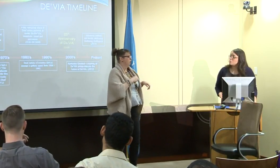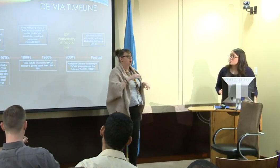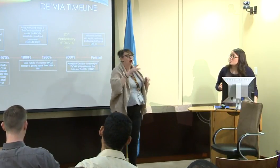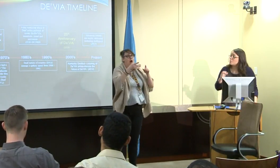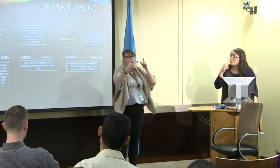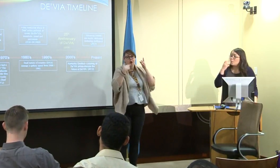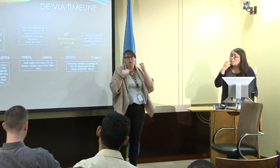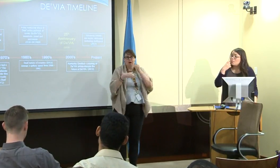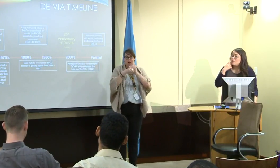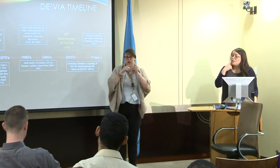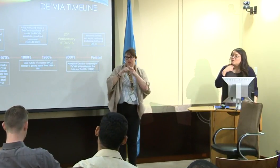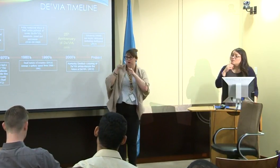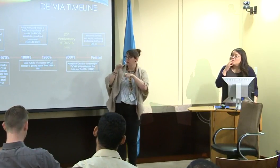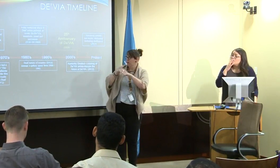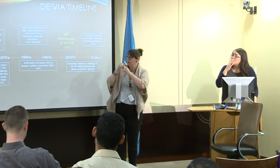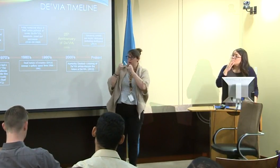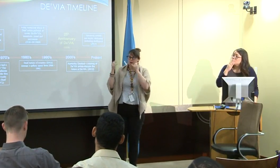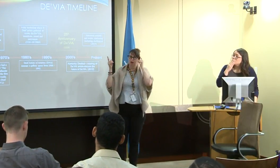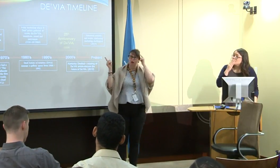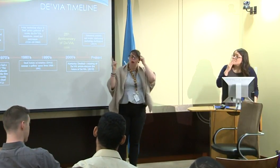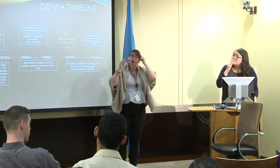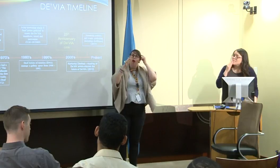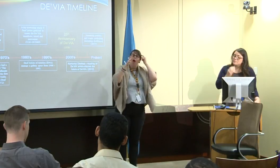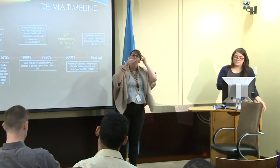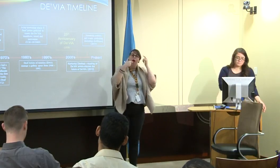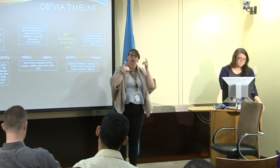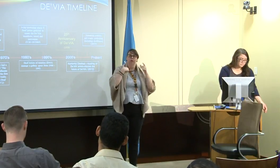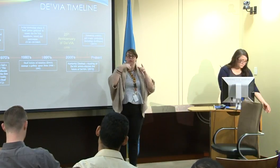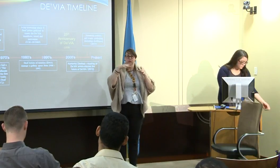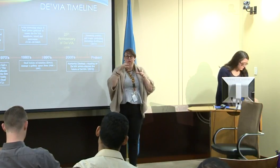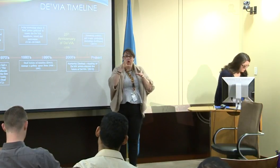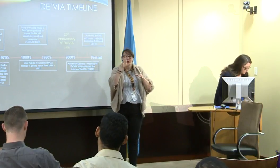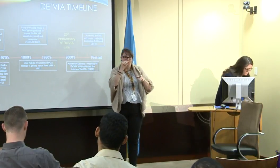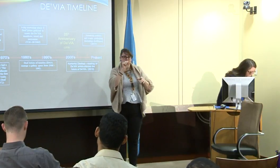If you wouldn't mind, I'd like to talk about the timeline a little bit.